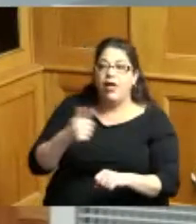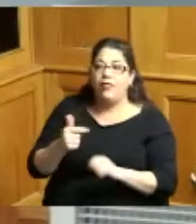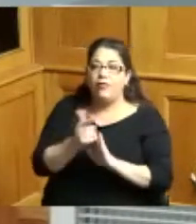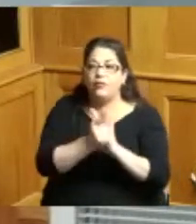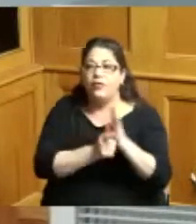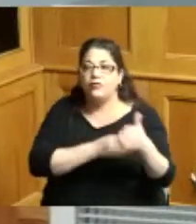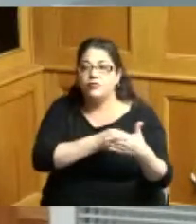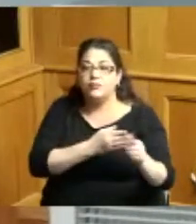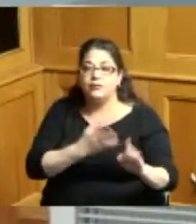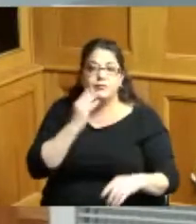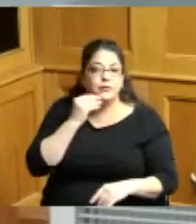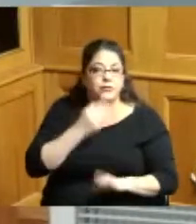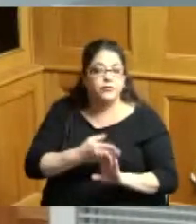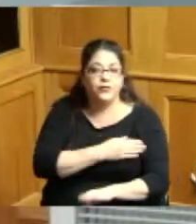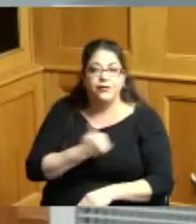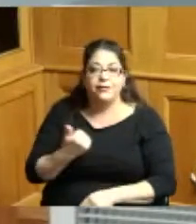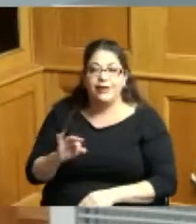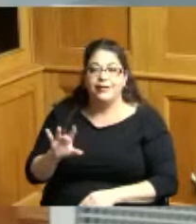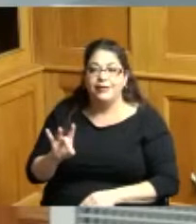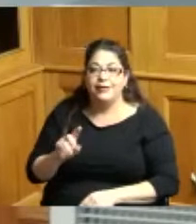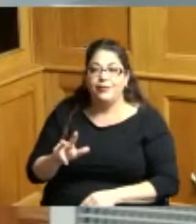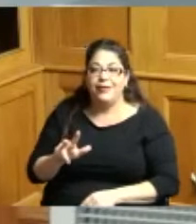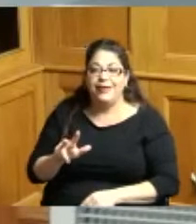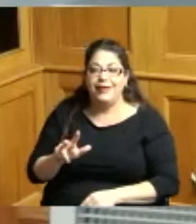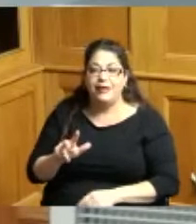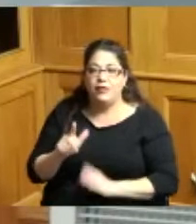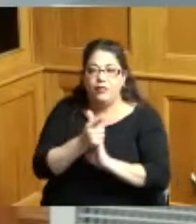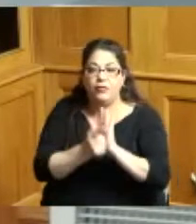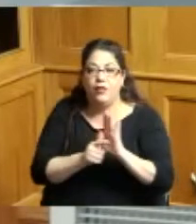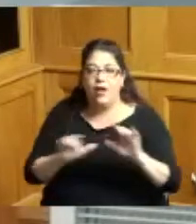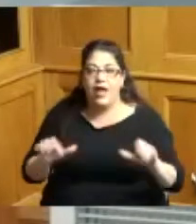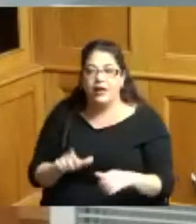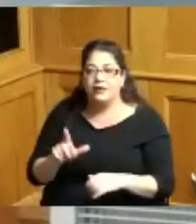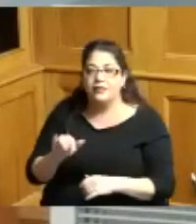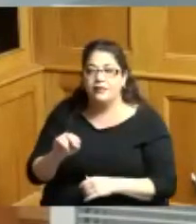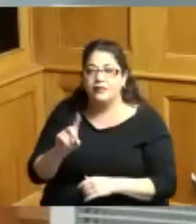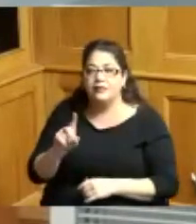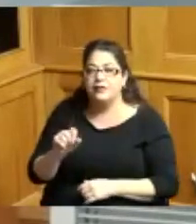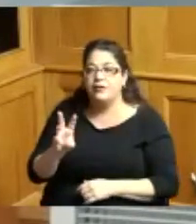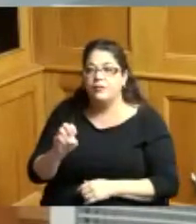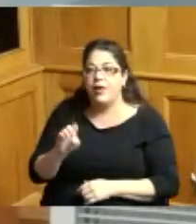especially in in 1983 actions her name is Linda Weber she's very